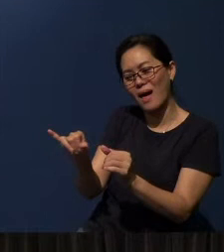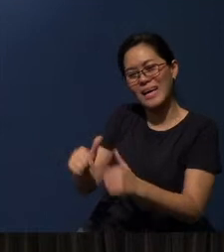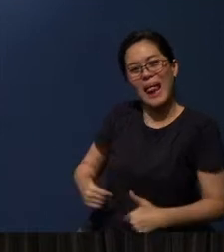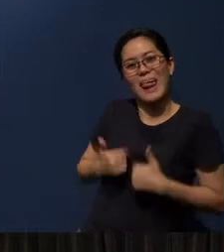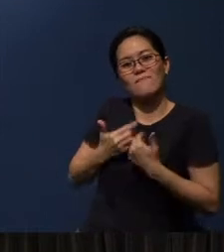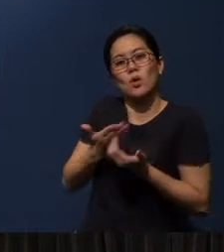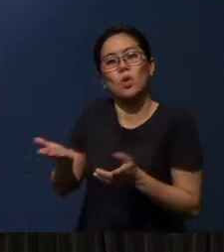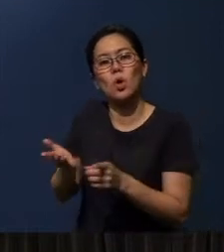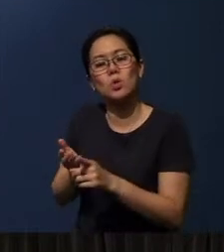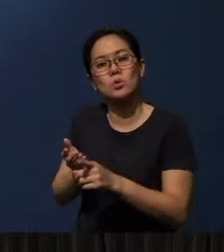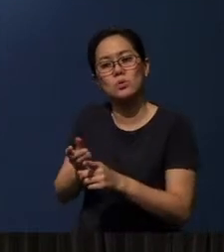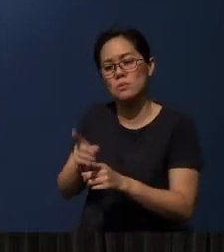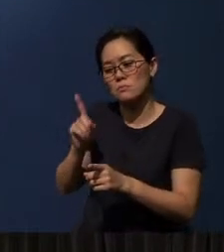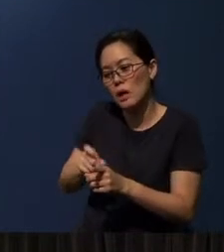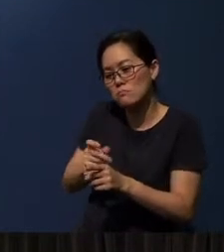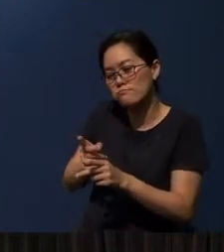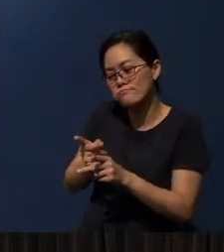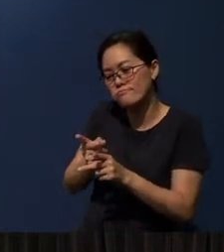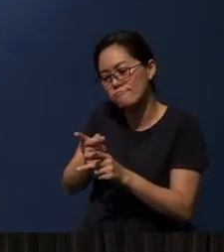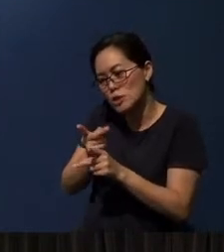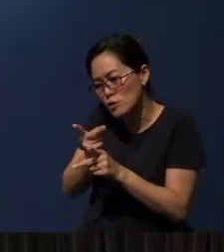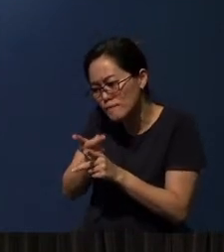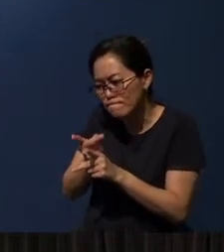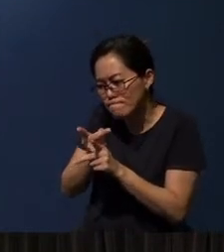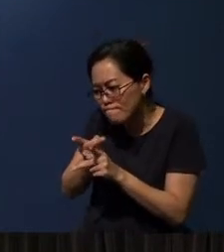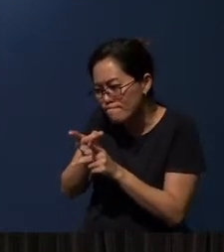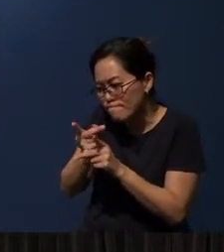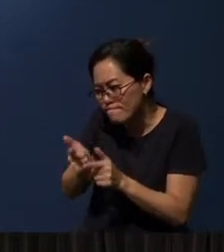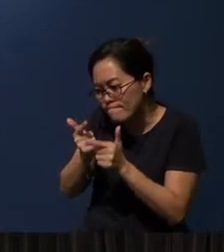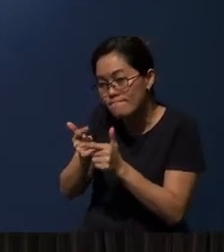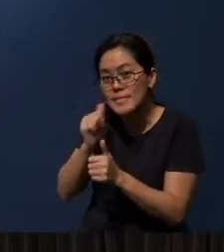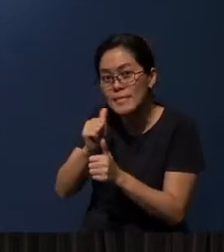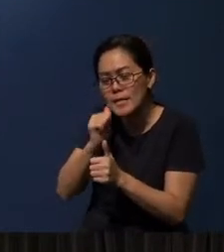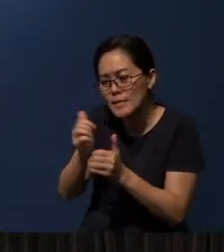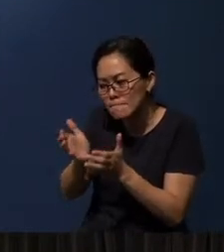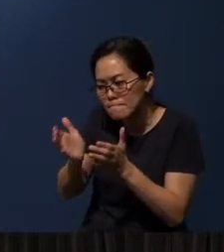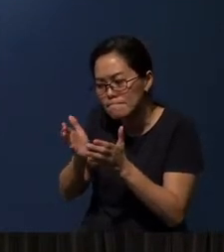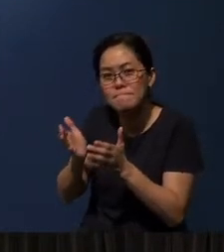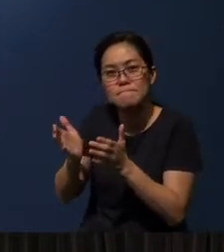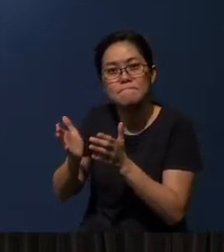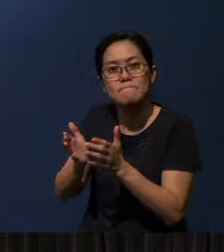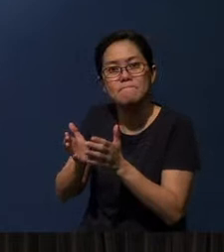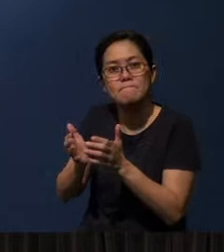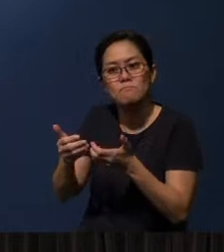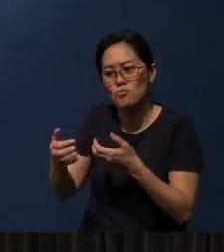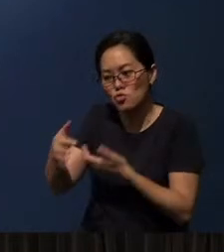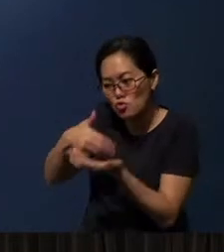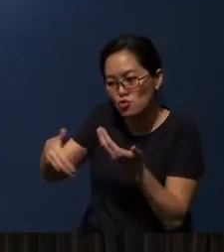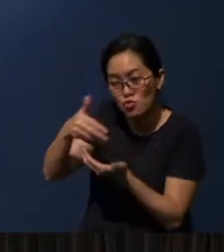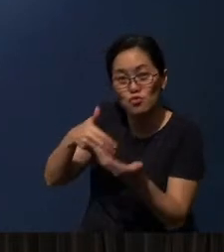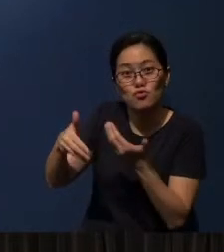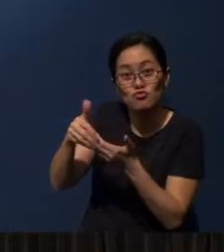It needs to be kept alive, through daily use and daily engagement. It is continuous.